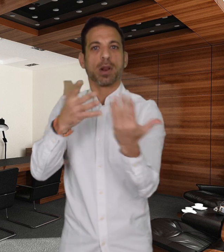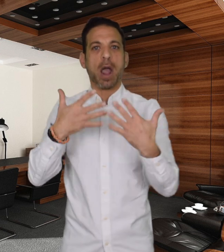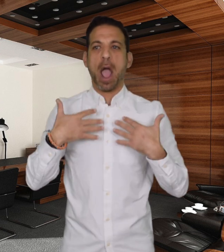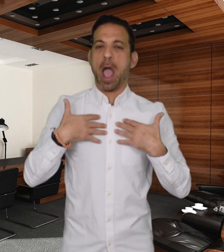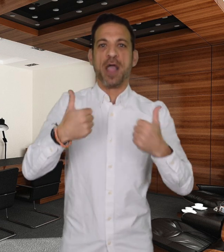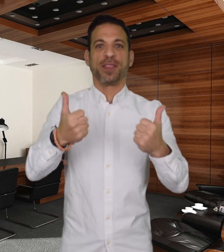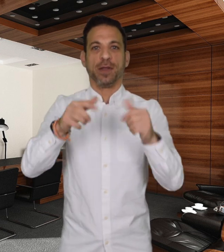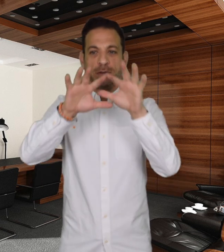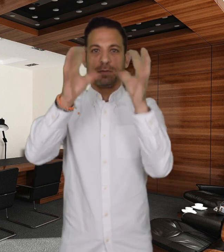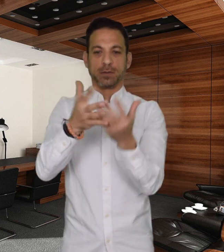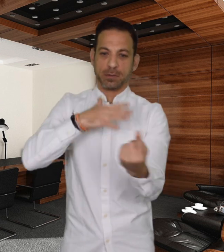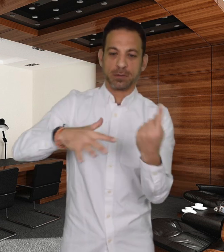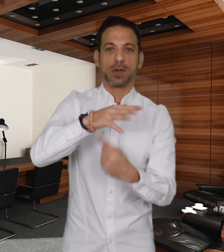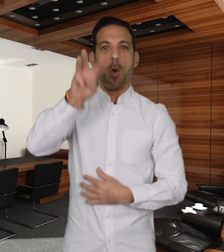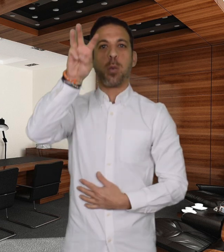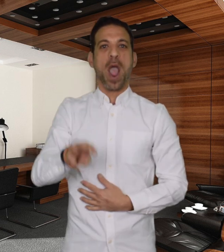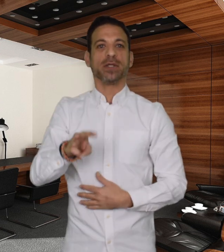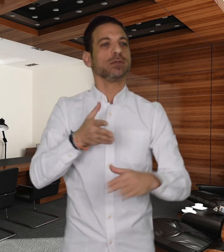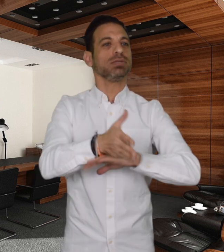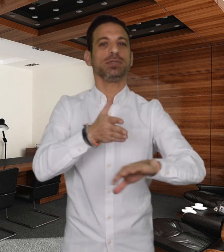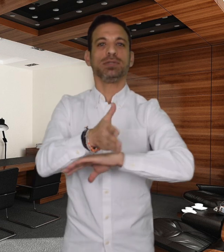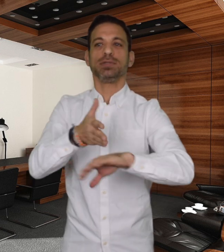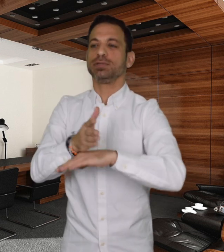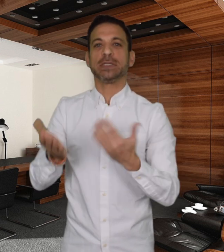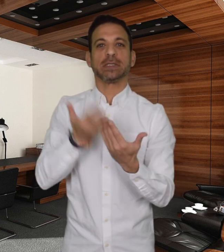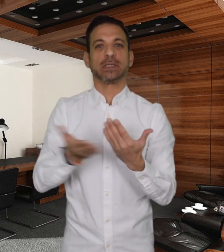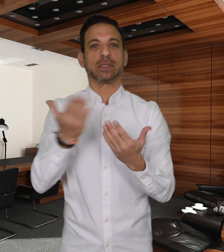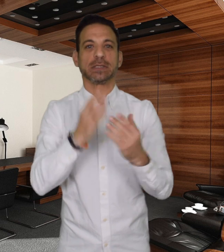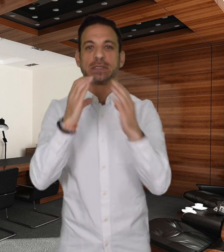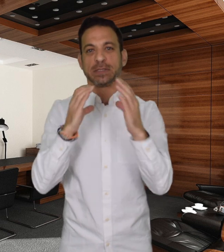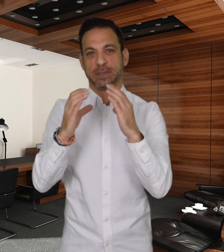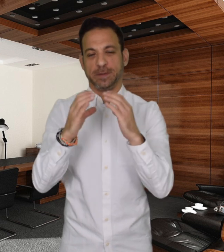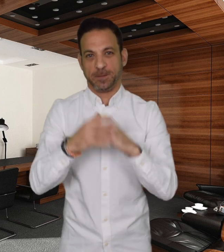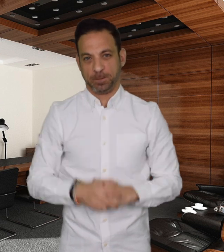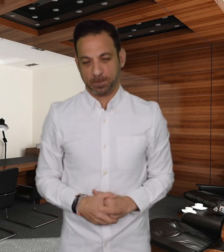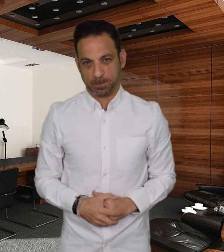healthier, and globally responsible Wales.